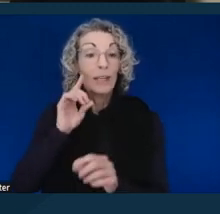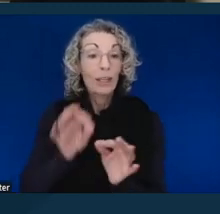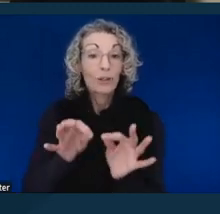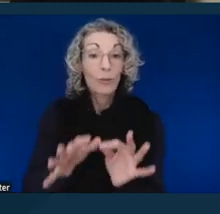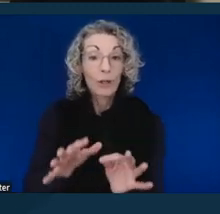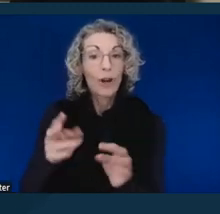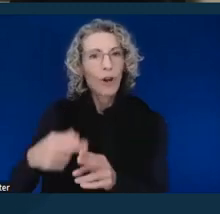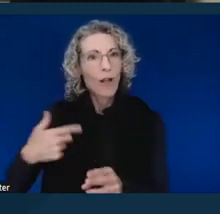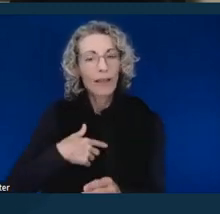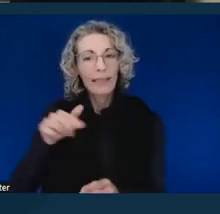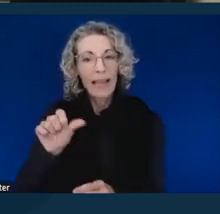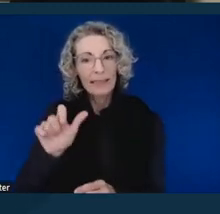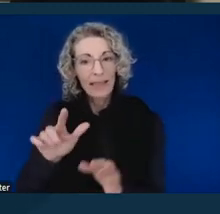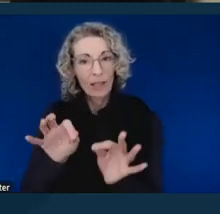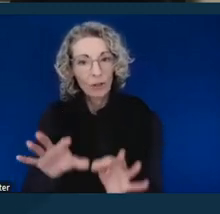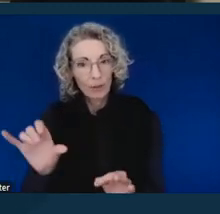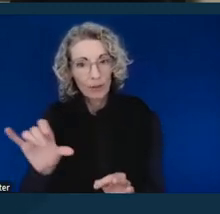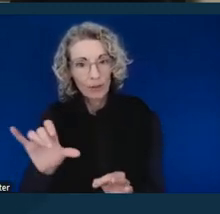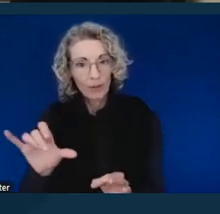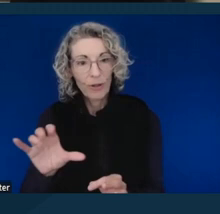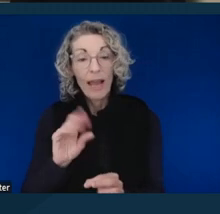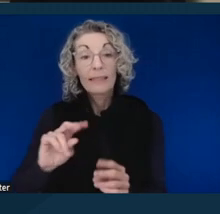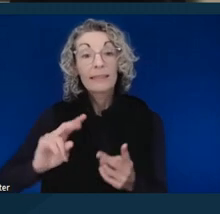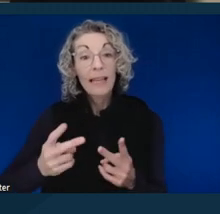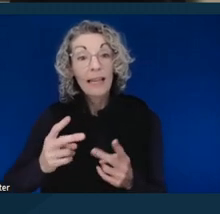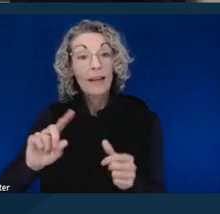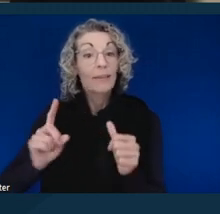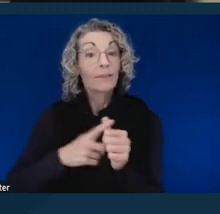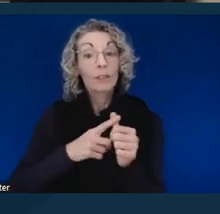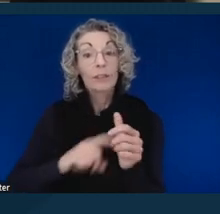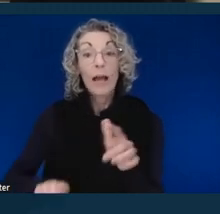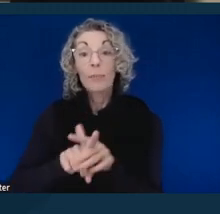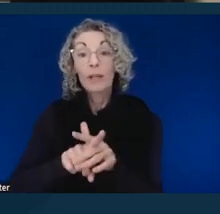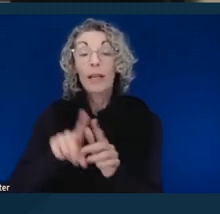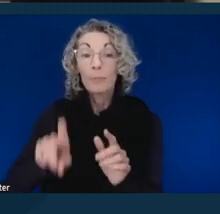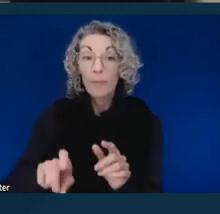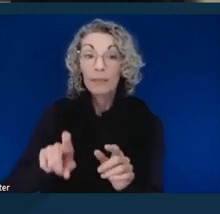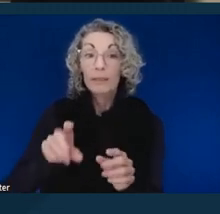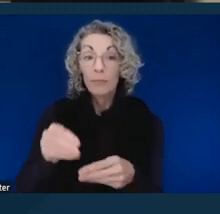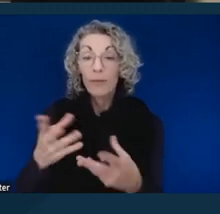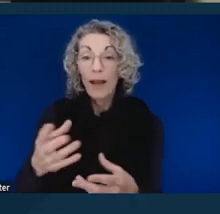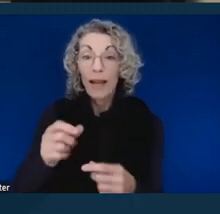Secondly, first appearances, we need to provide both capital D deaf and hearing interpreters.